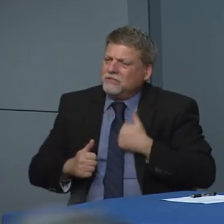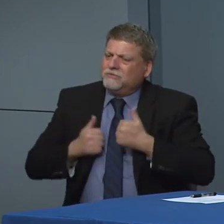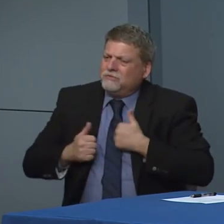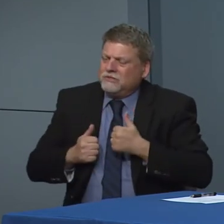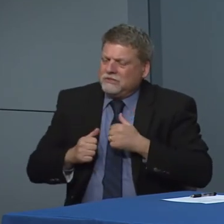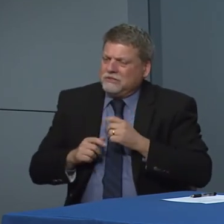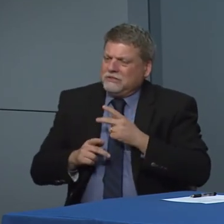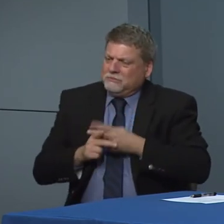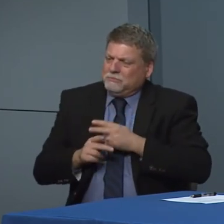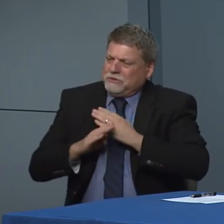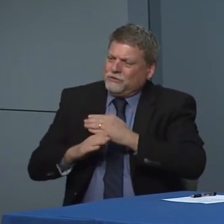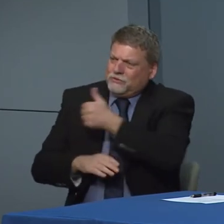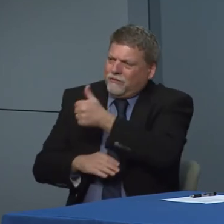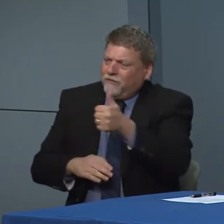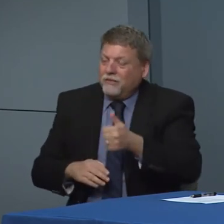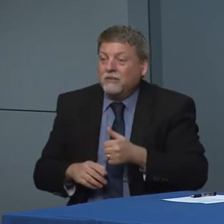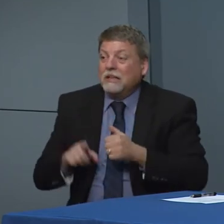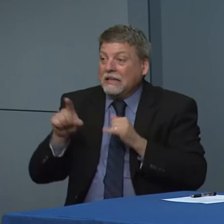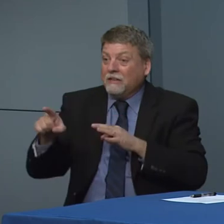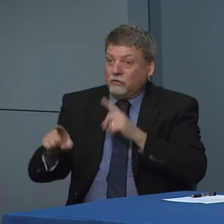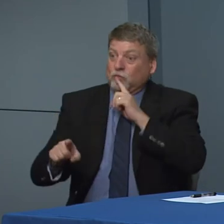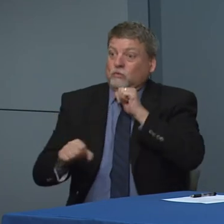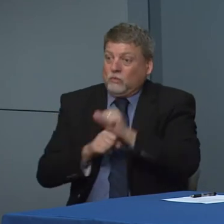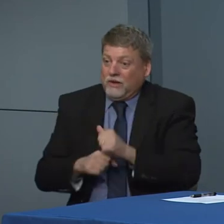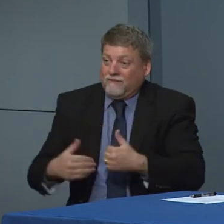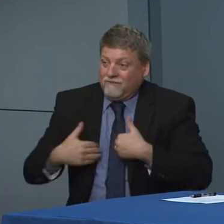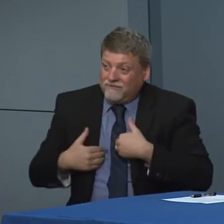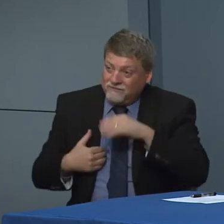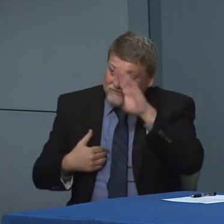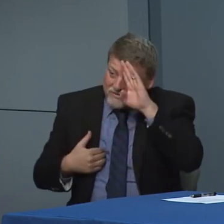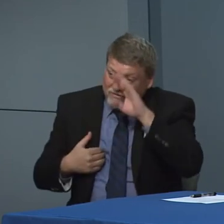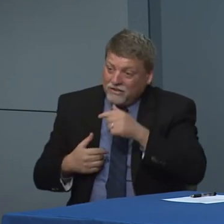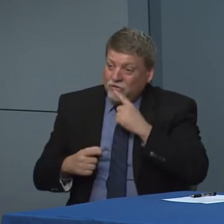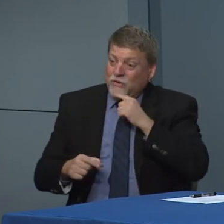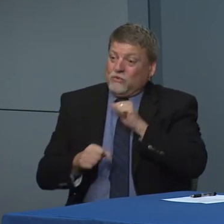vigilant. If you have a fever if you have a cough.